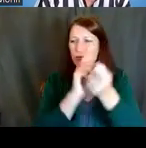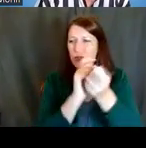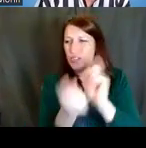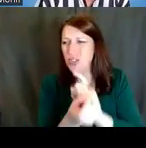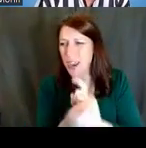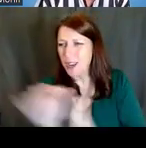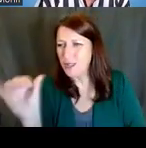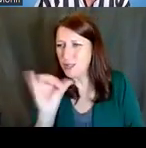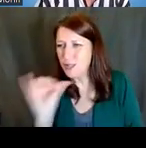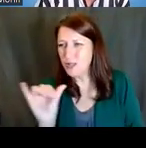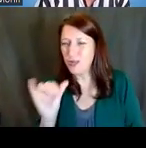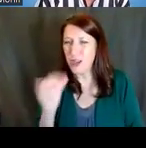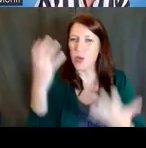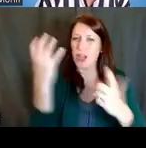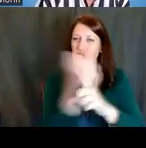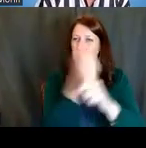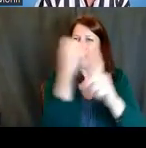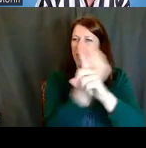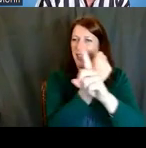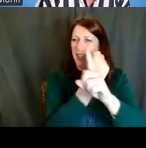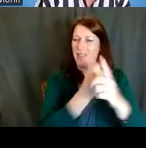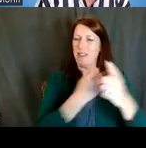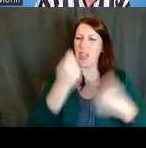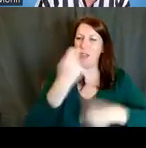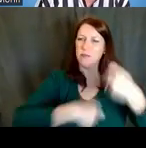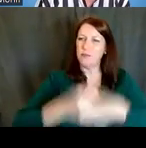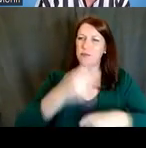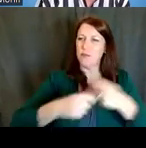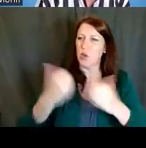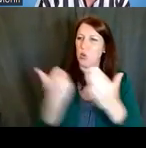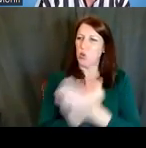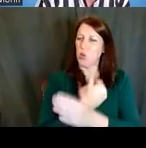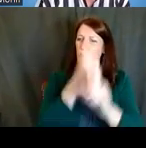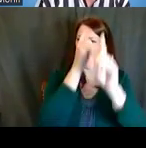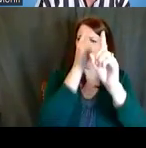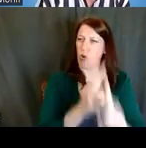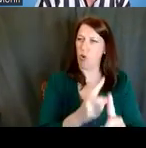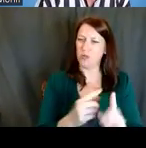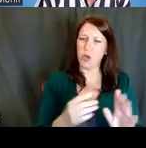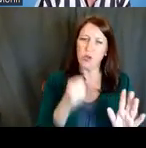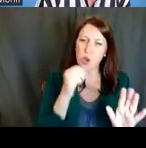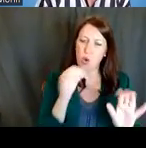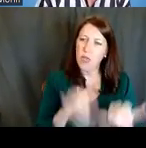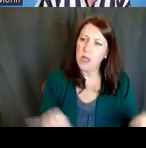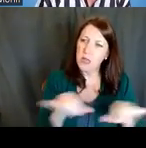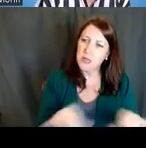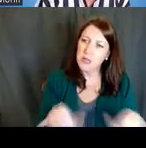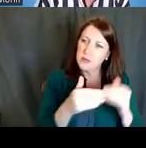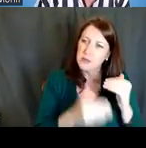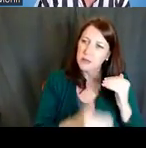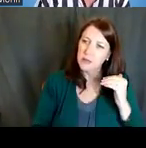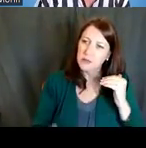so it's really important to keep revisiting all of these things. Increase your visibility.